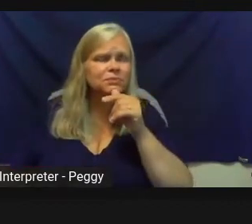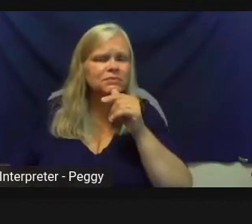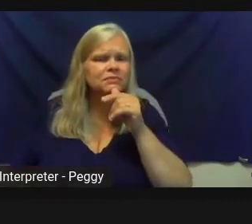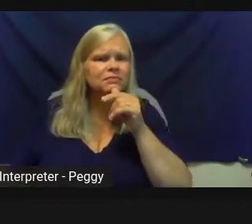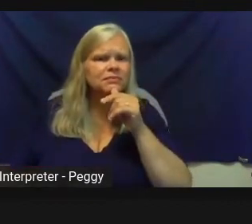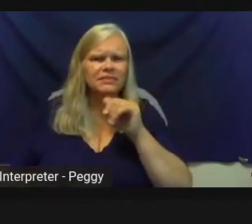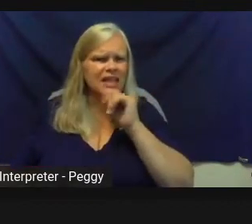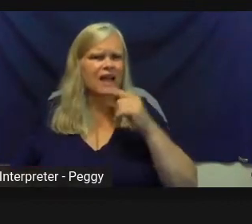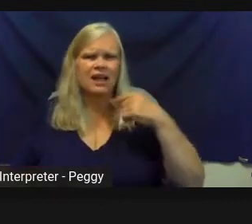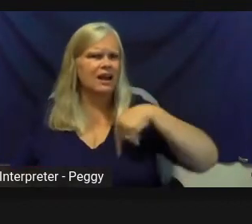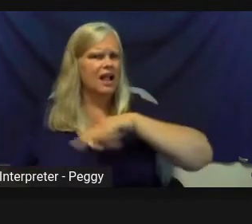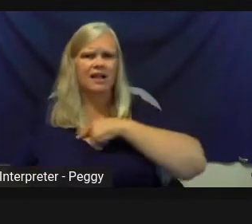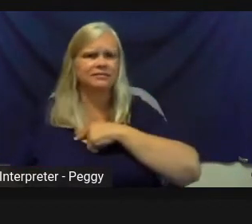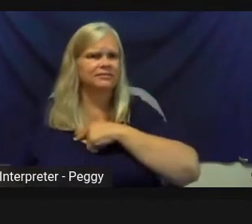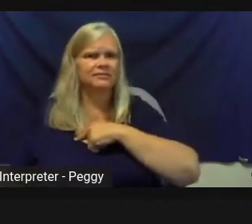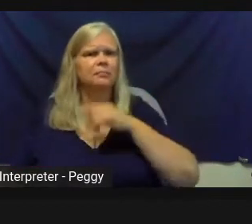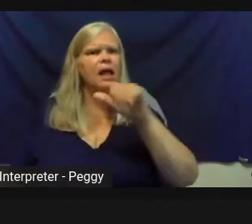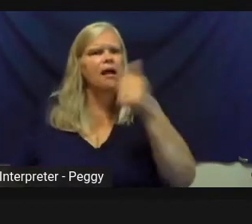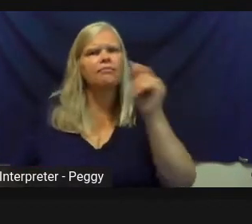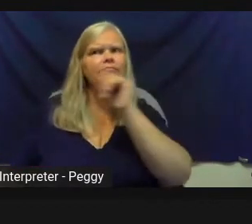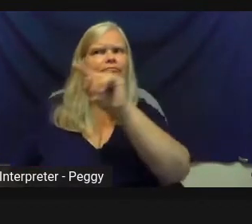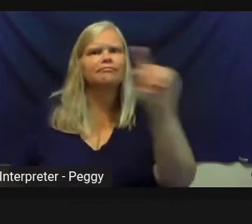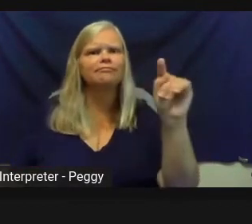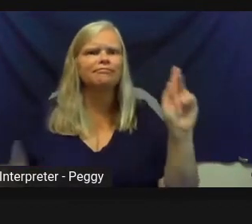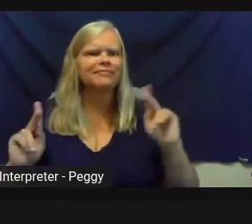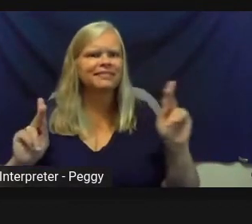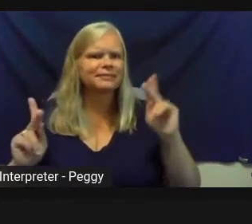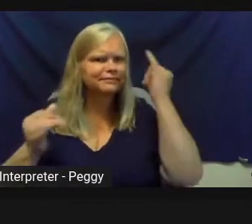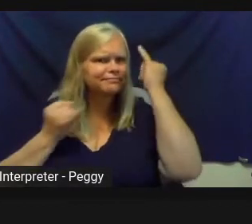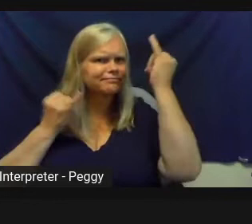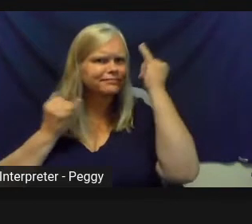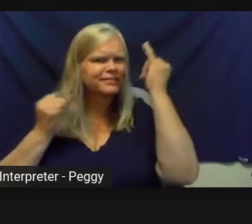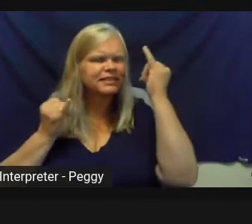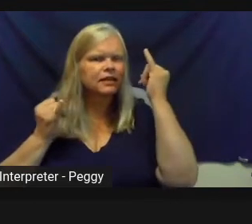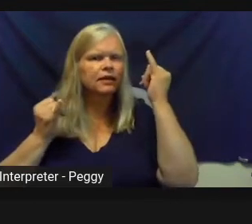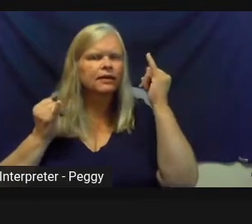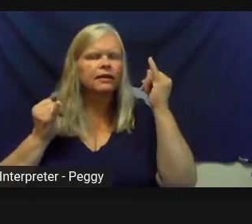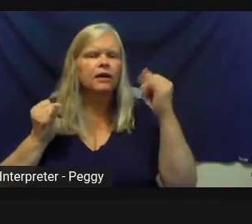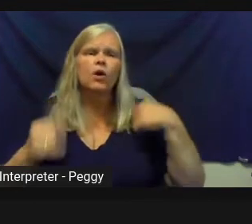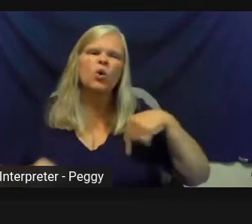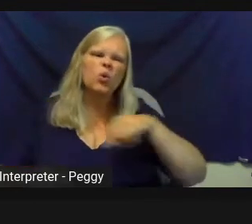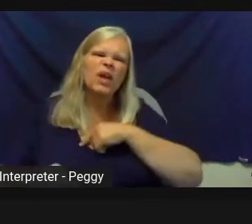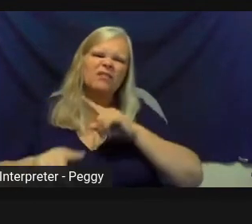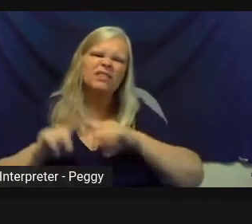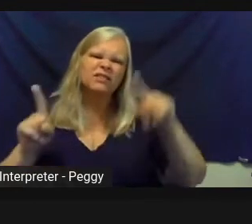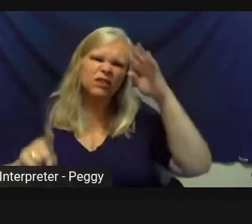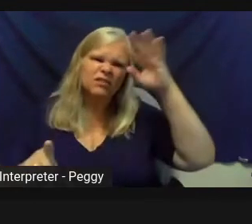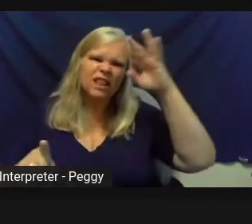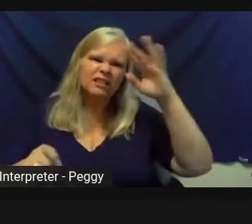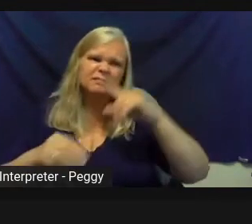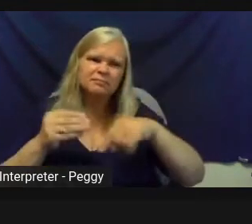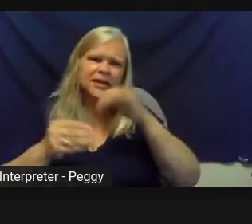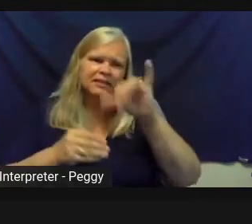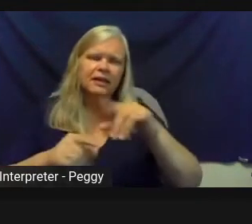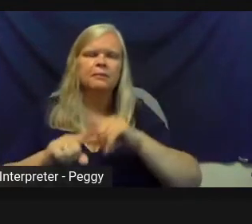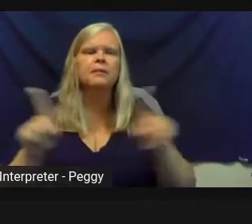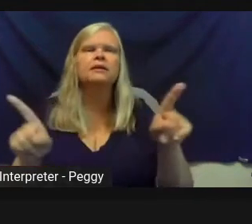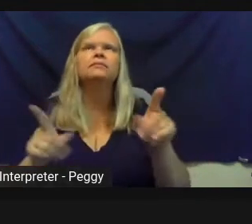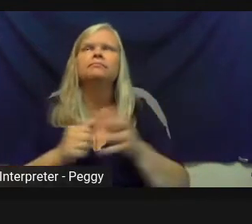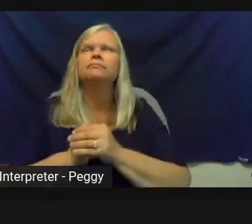And so we might have a little bit of a different philosophy about it, but ultimately we are constantly